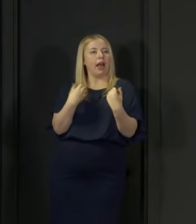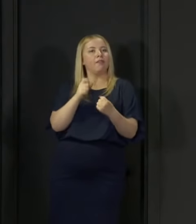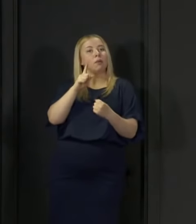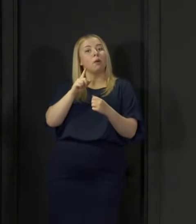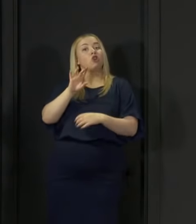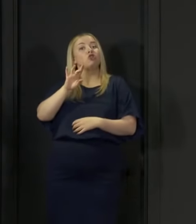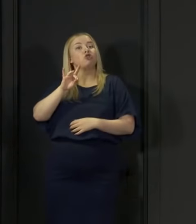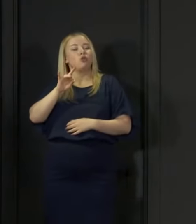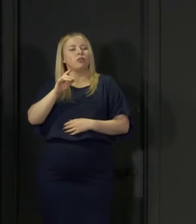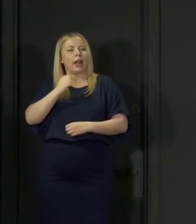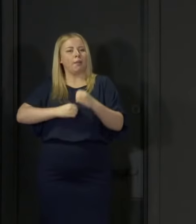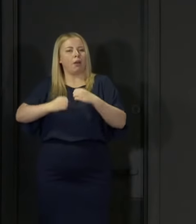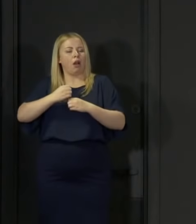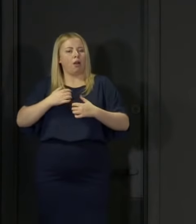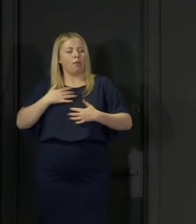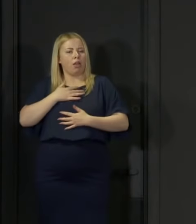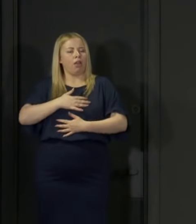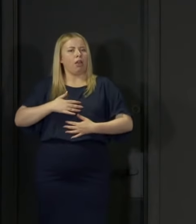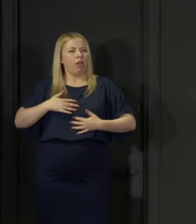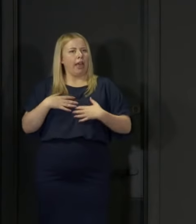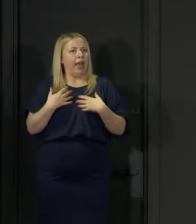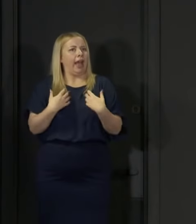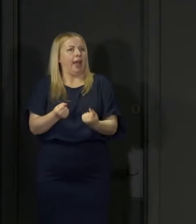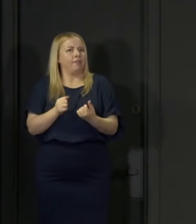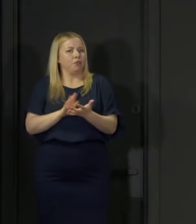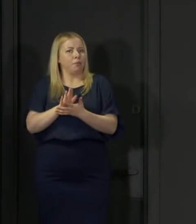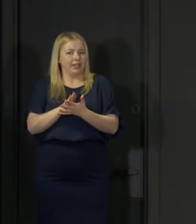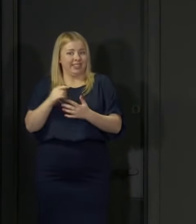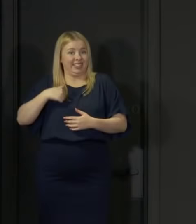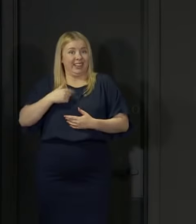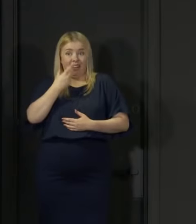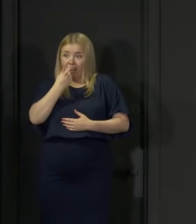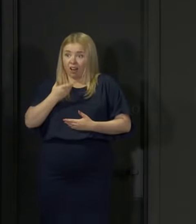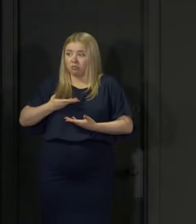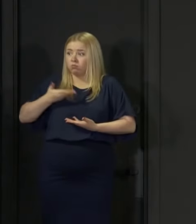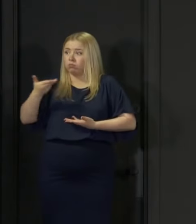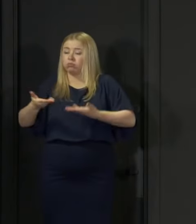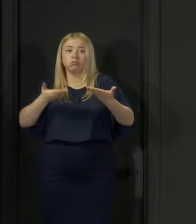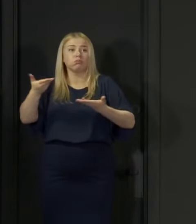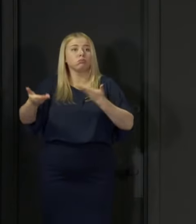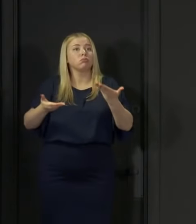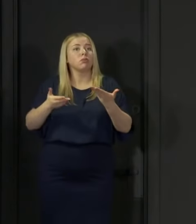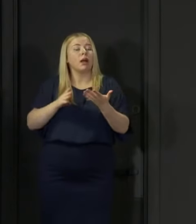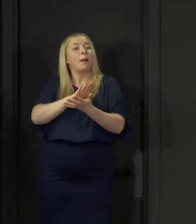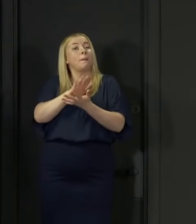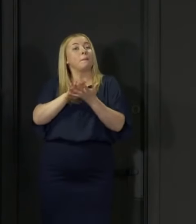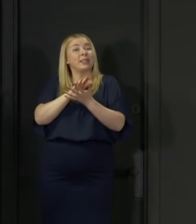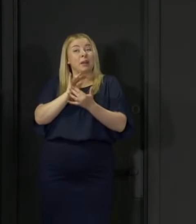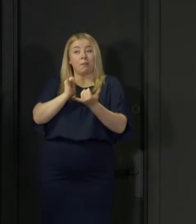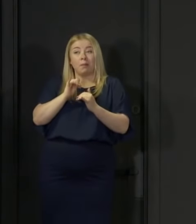At that point, you might be infectious and yet it might not be until the Thursday or the Friday that you start to show any symptoms.